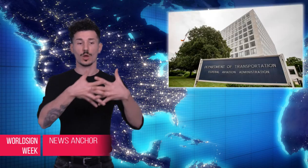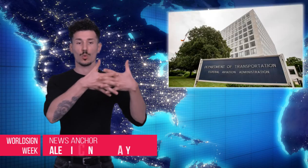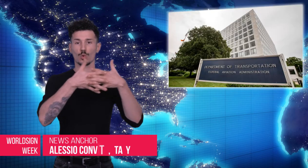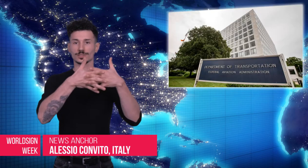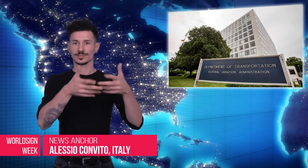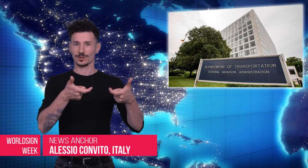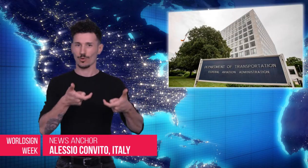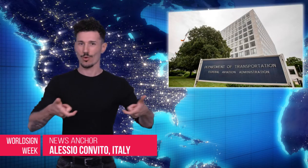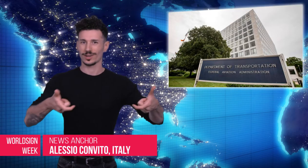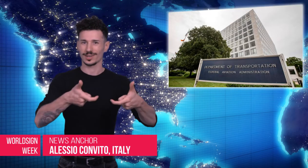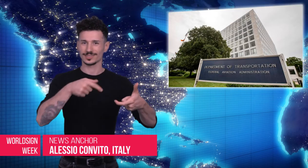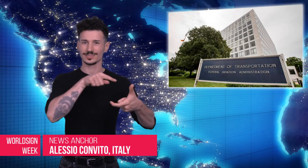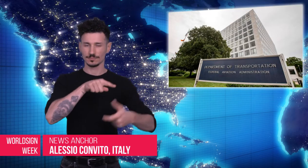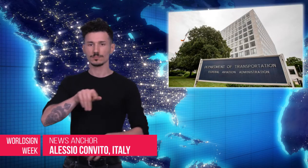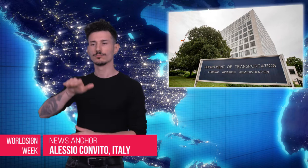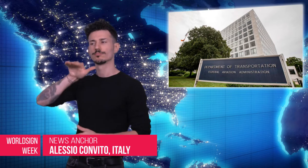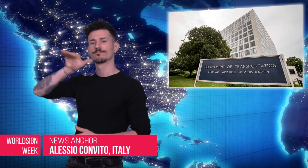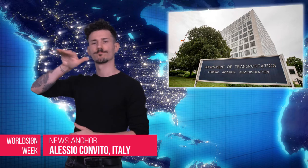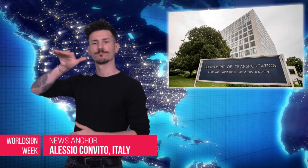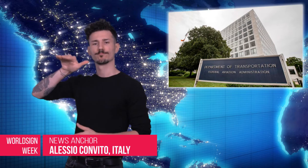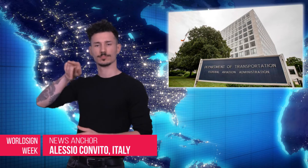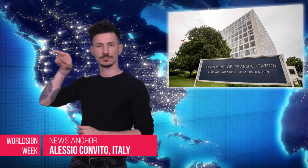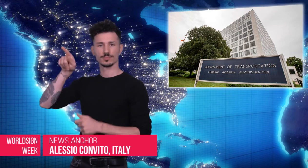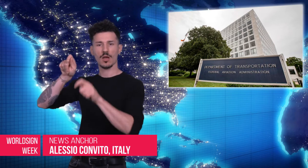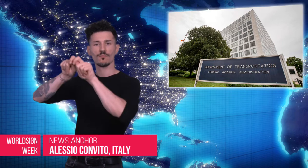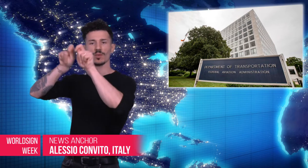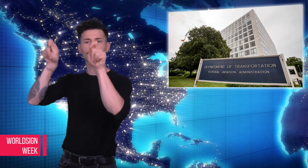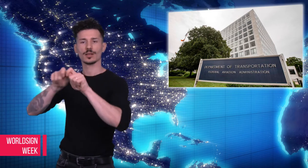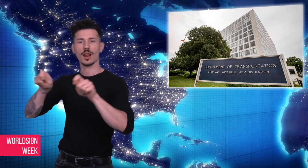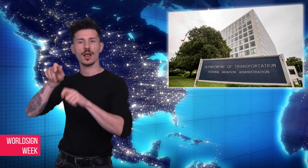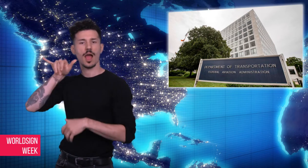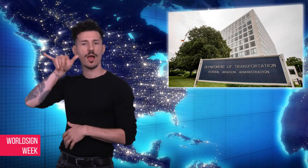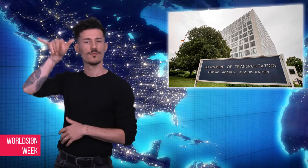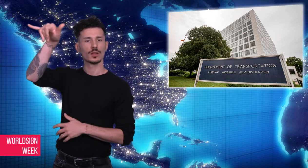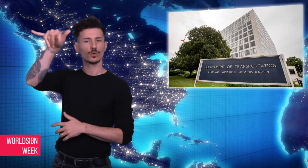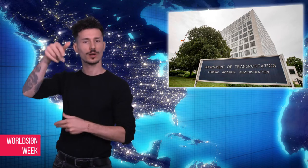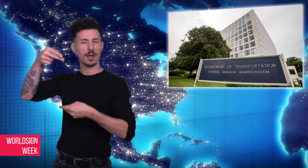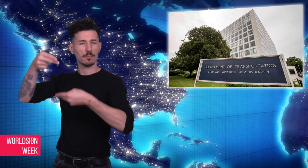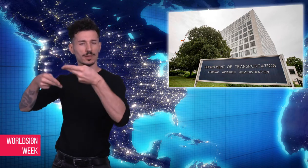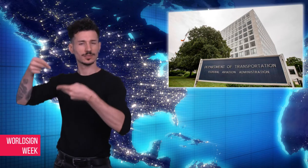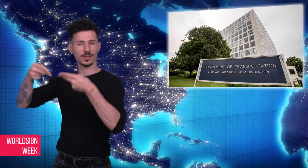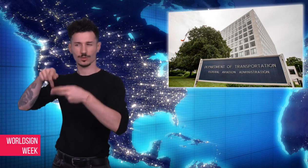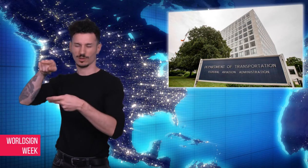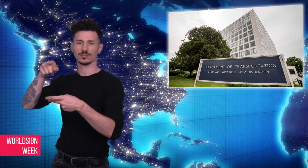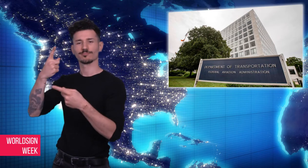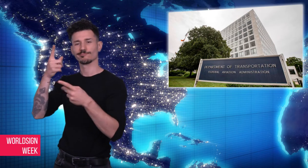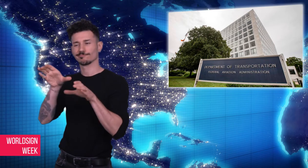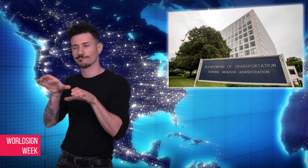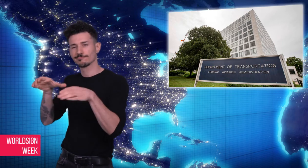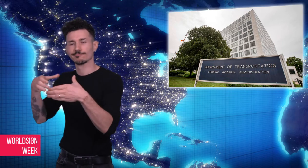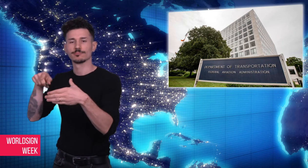Alessio: United States Congress is requiring Federal Aviation